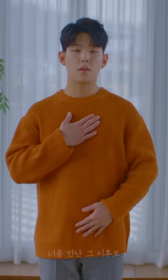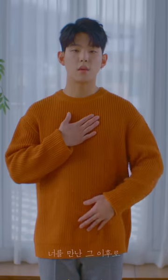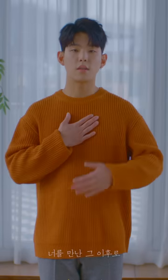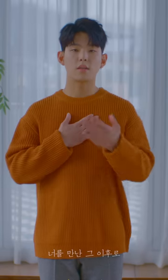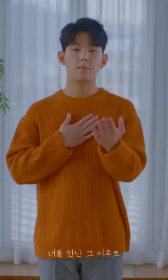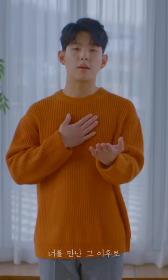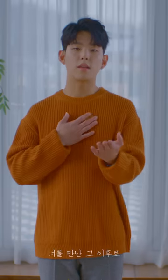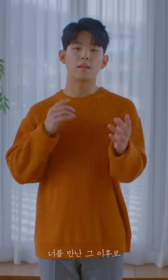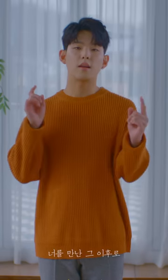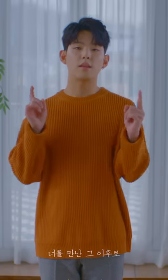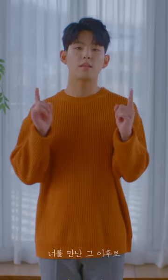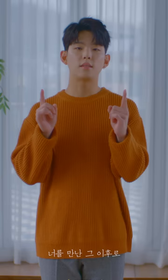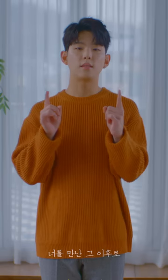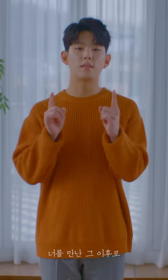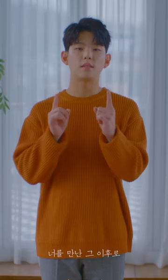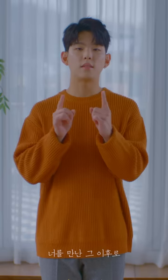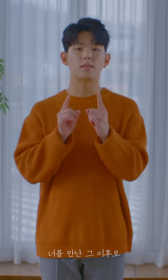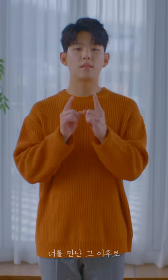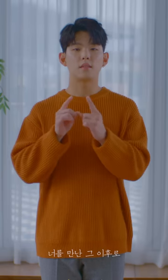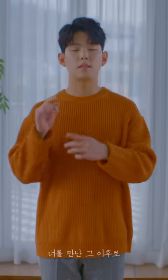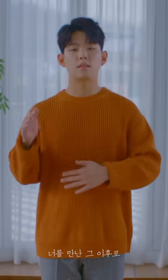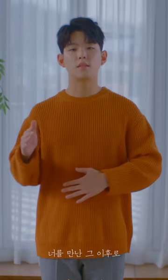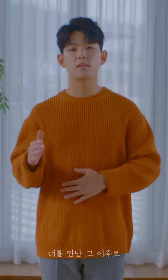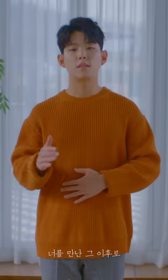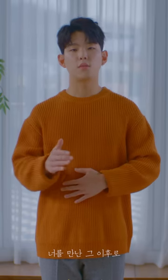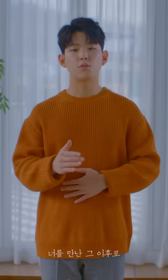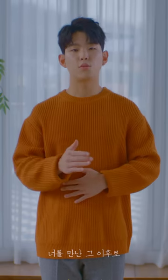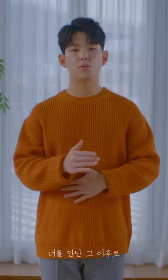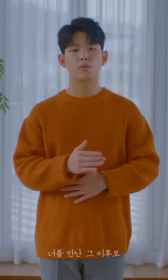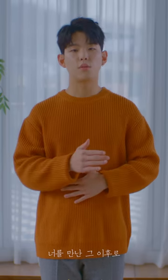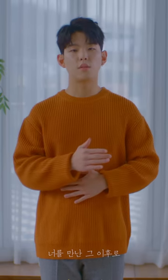My life after being with you